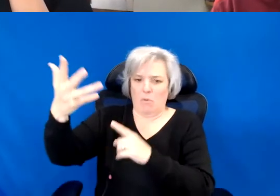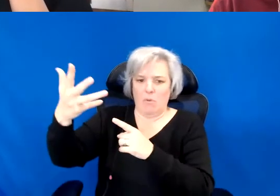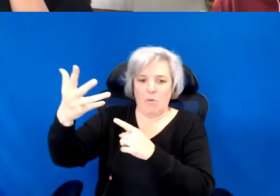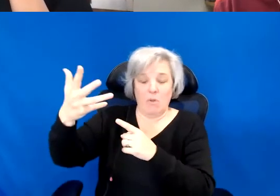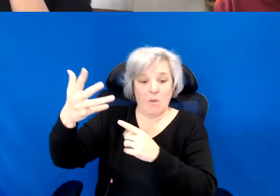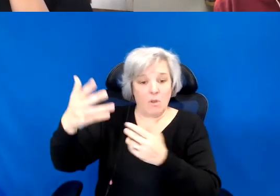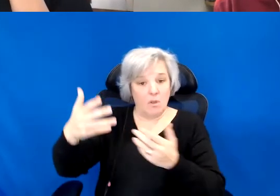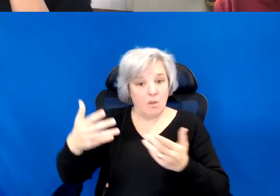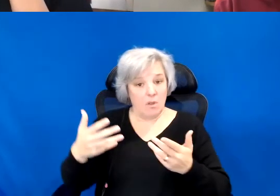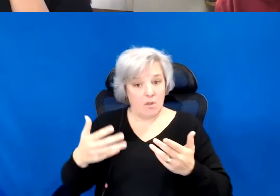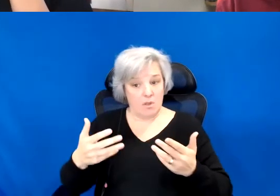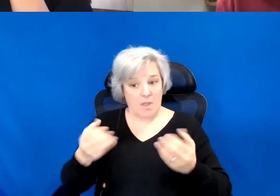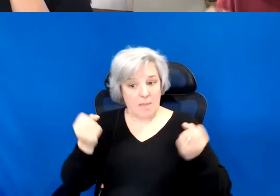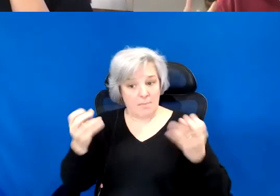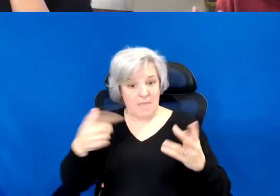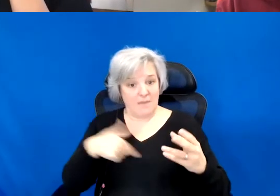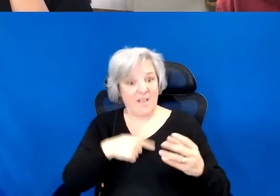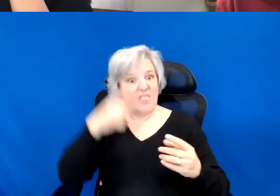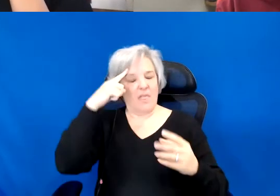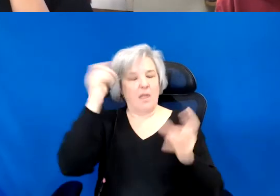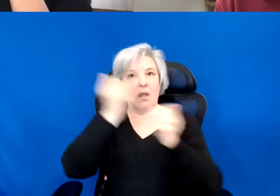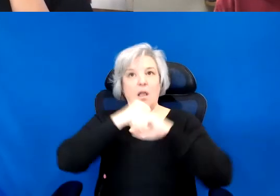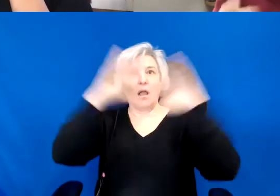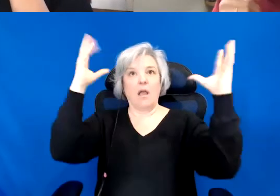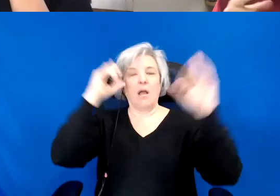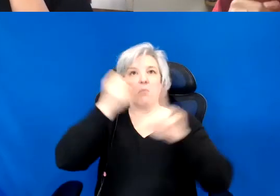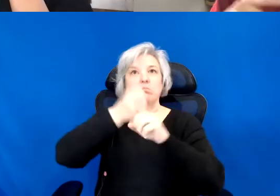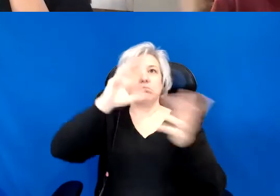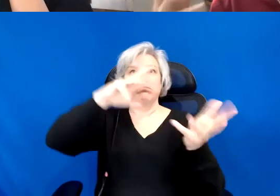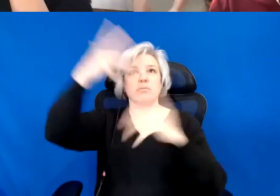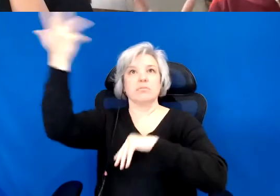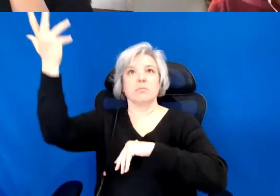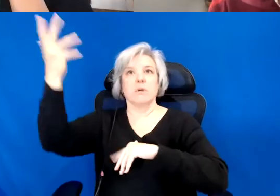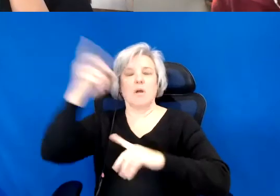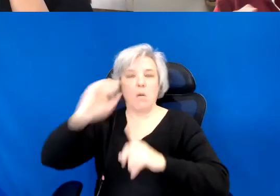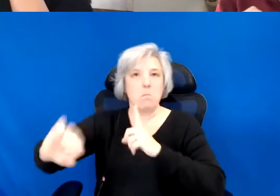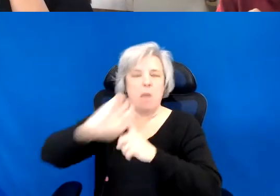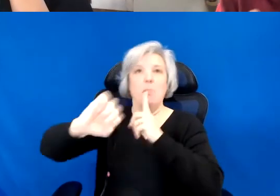way that is understood now, is something sudden, and unexpected.